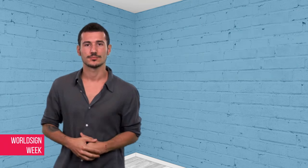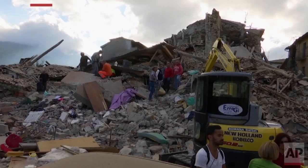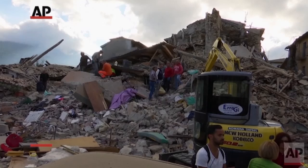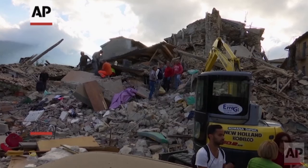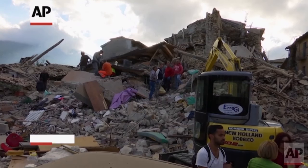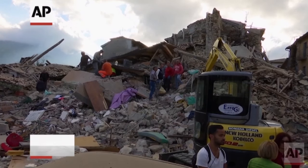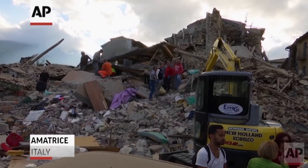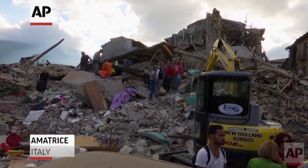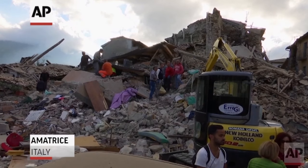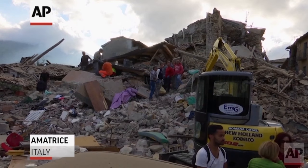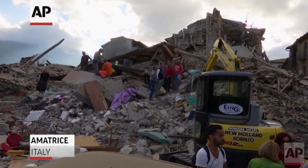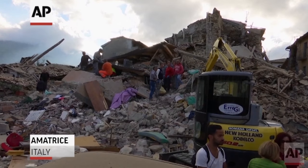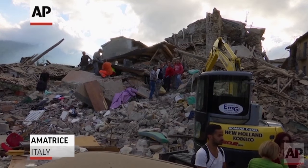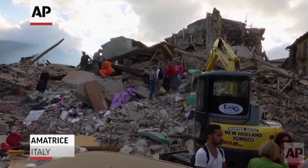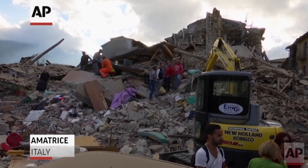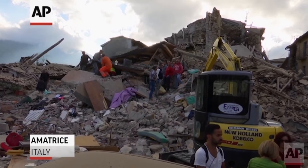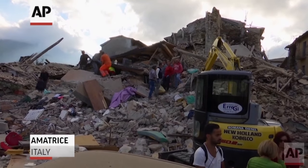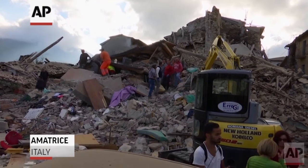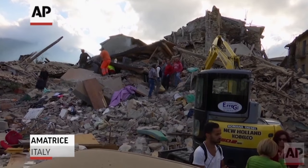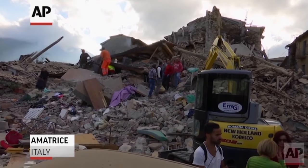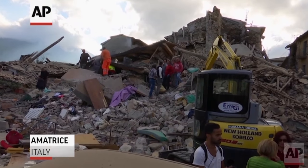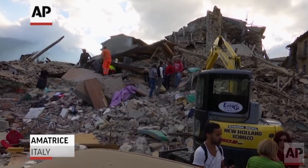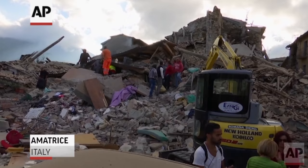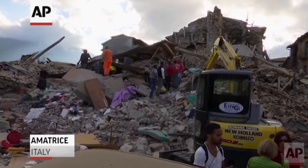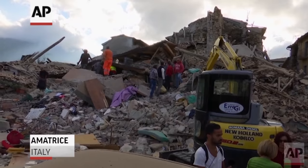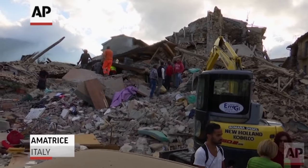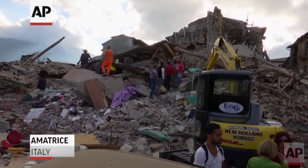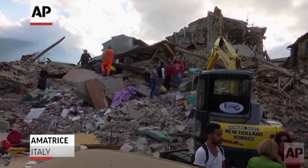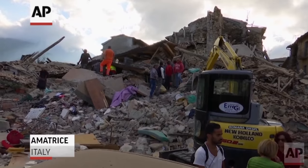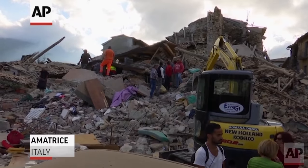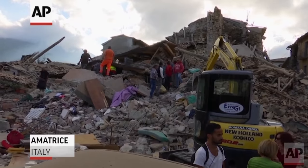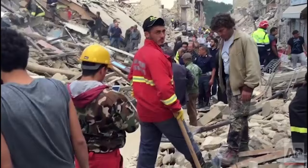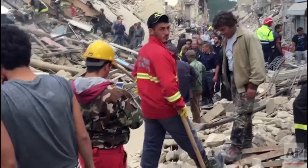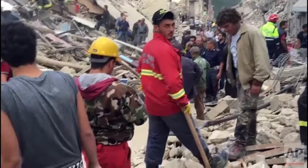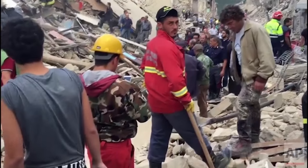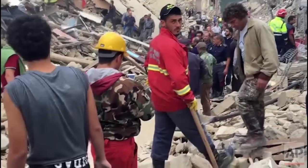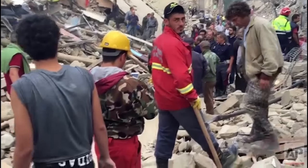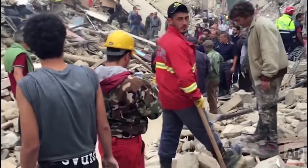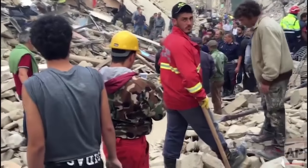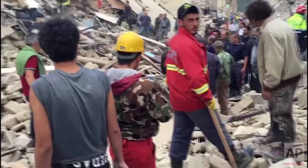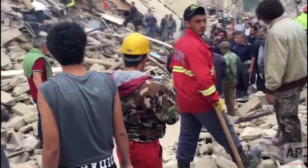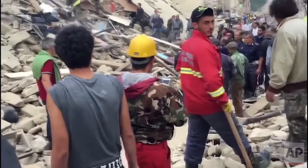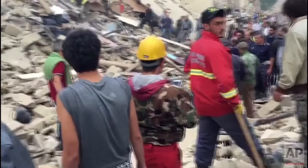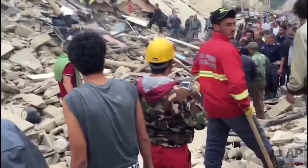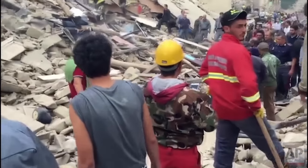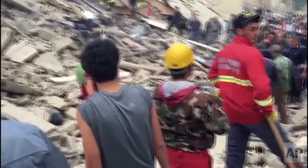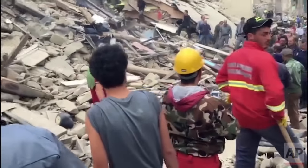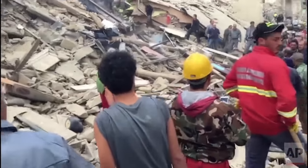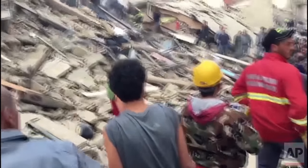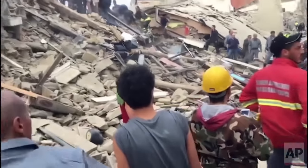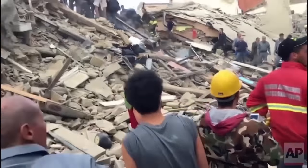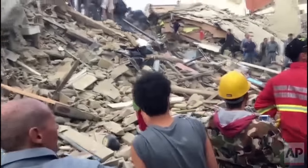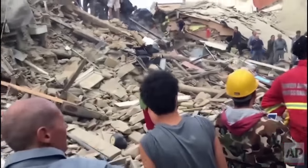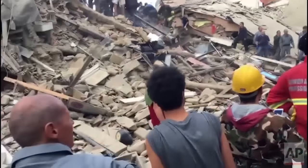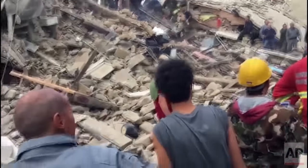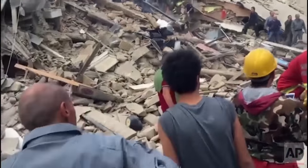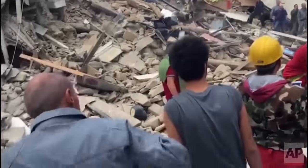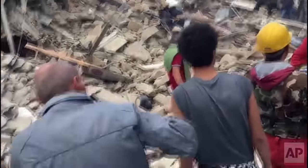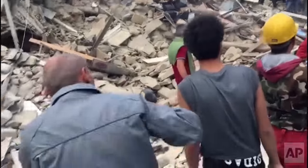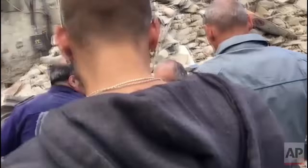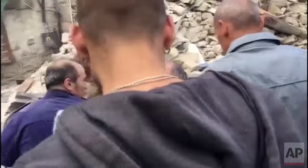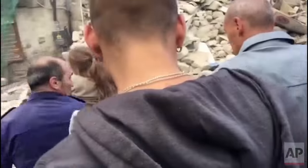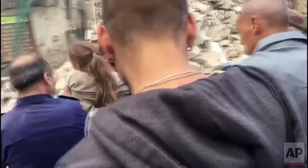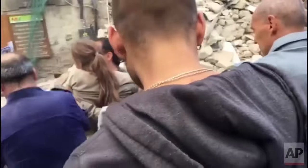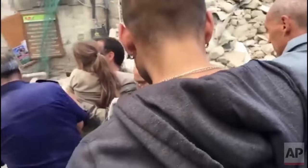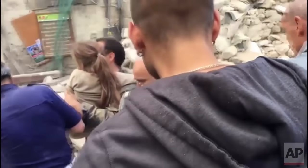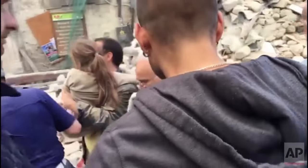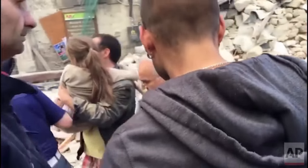earthquake.